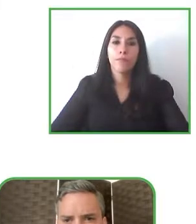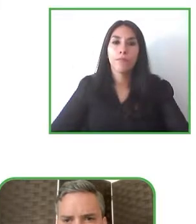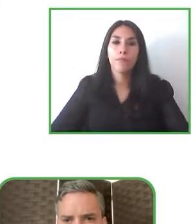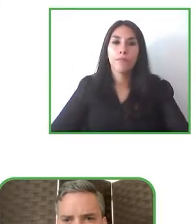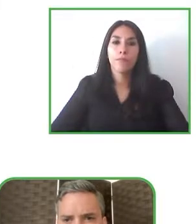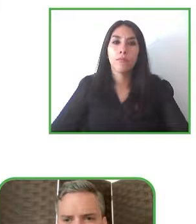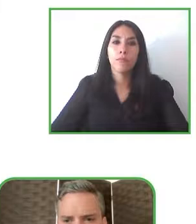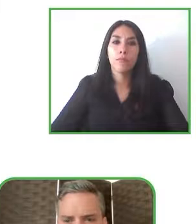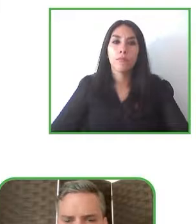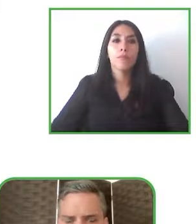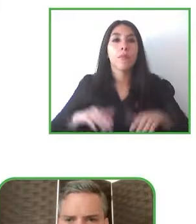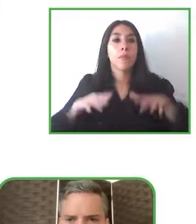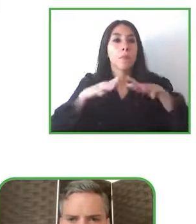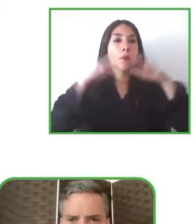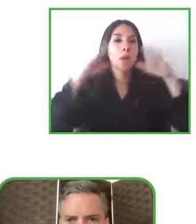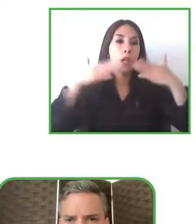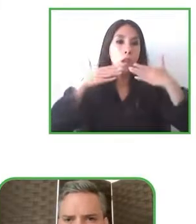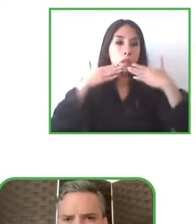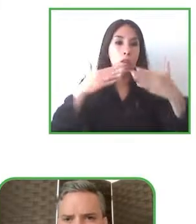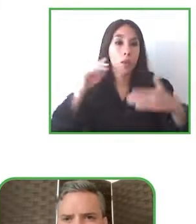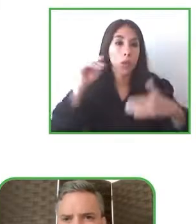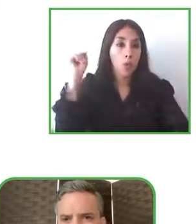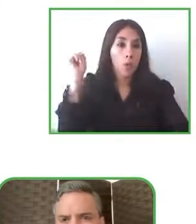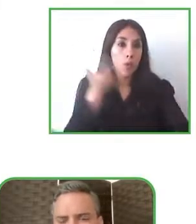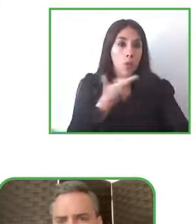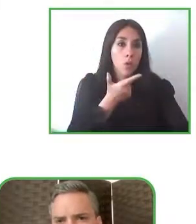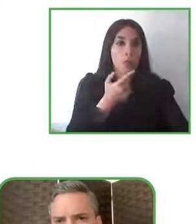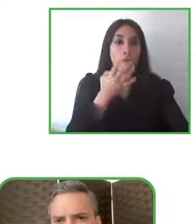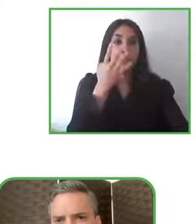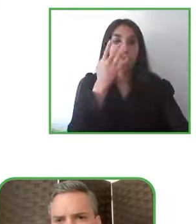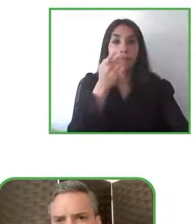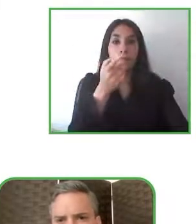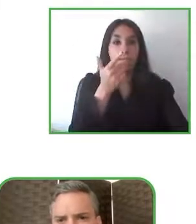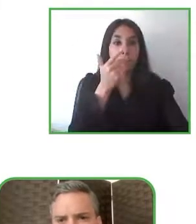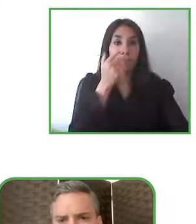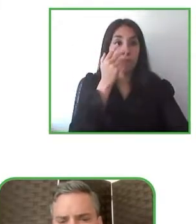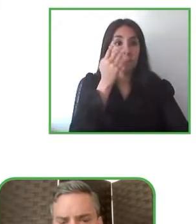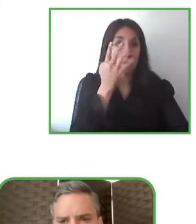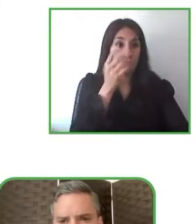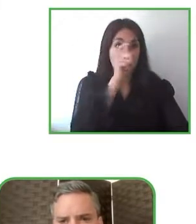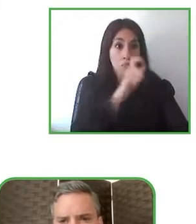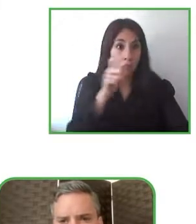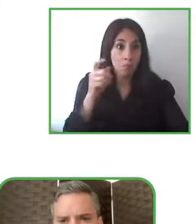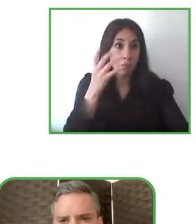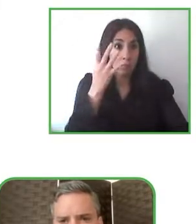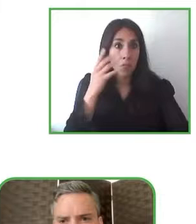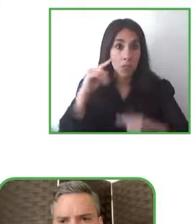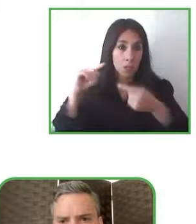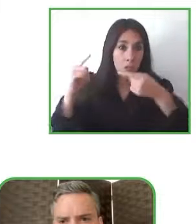Thank you to all the speakers who have joined us and all the audience of this